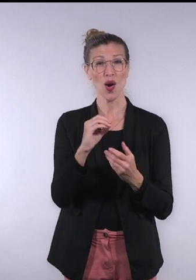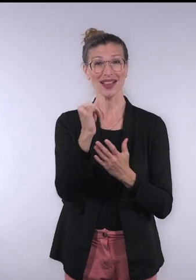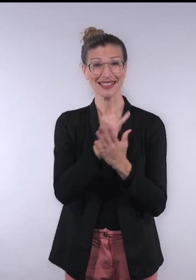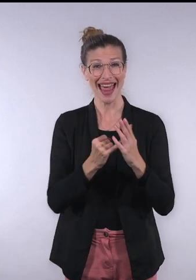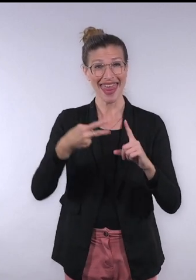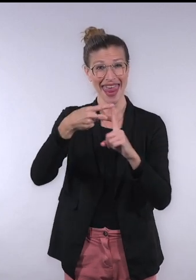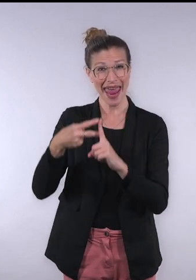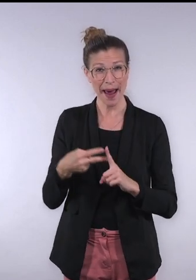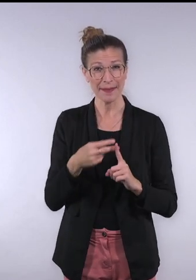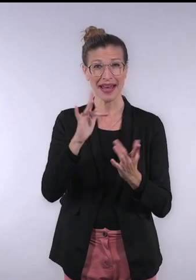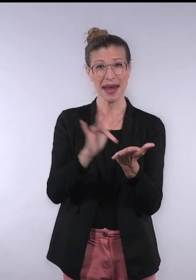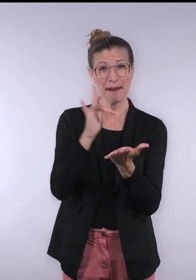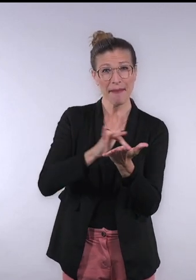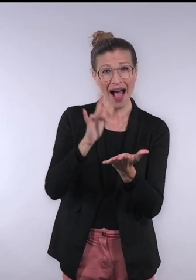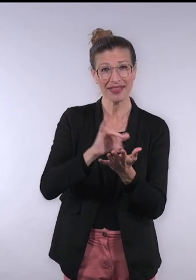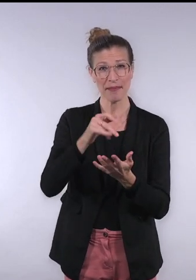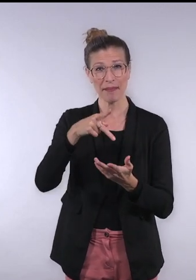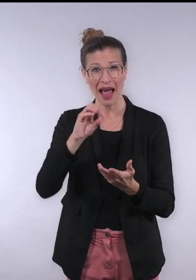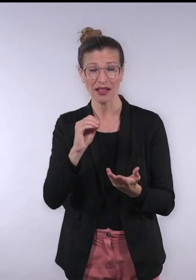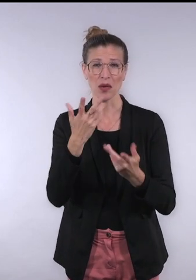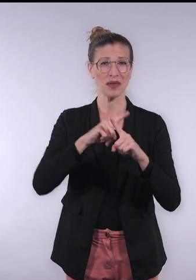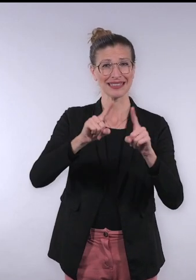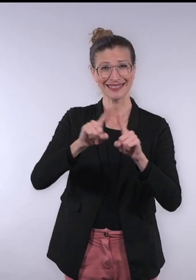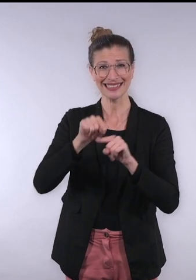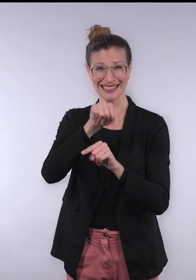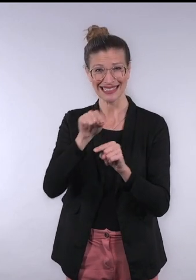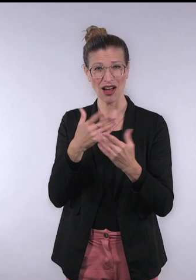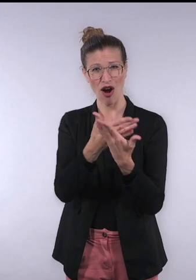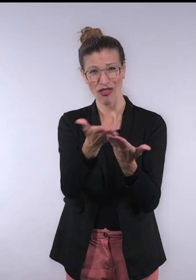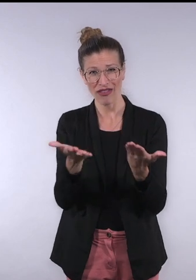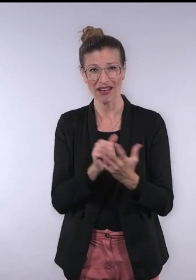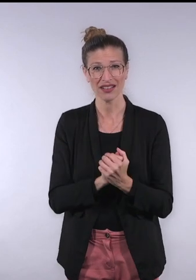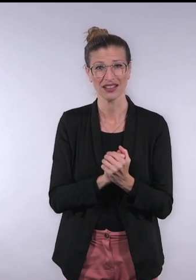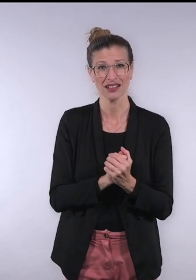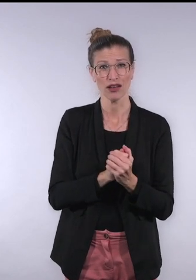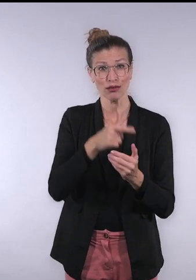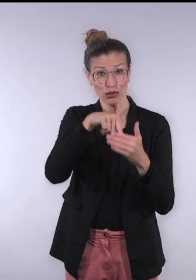from co-design of apps for iPads and other handheld devices